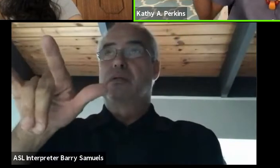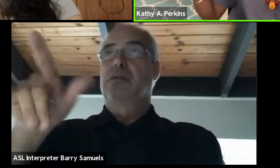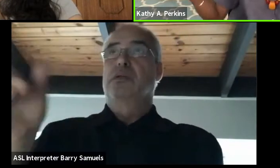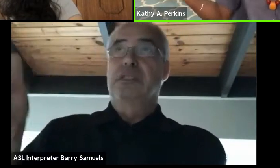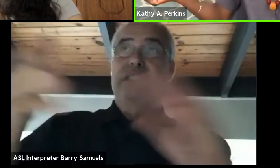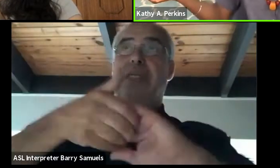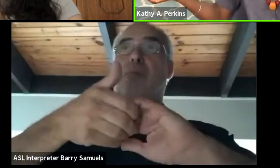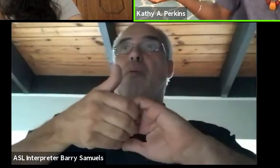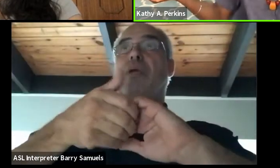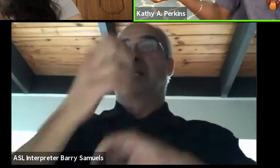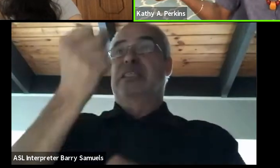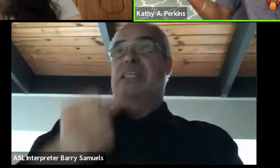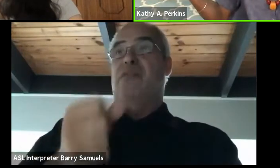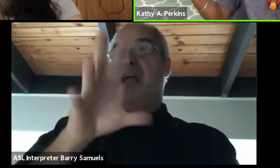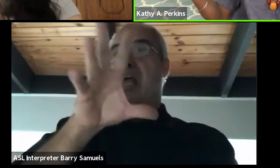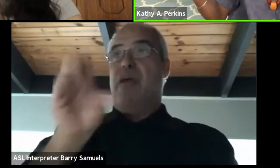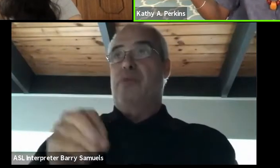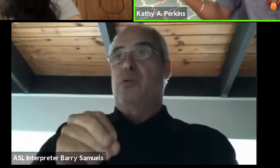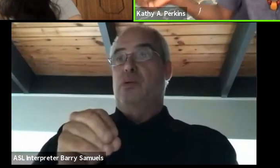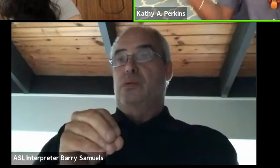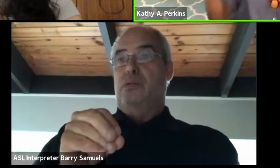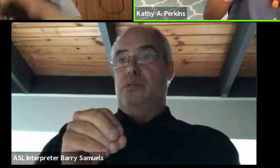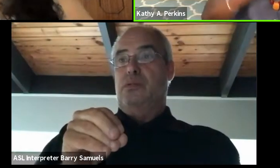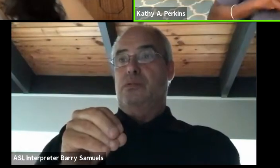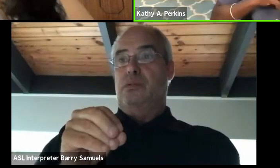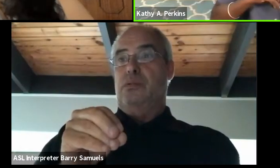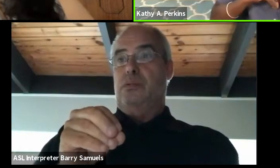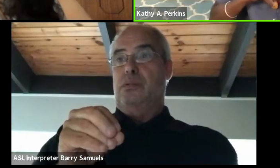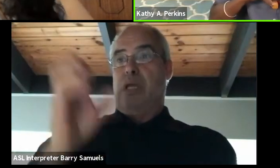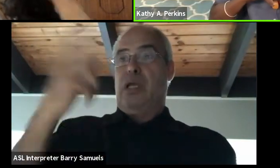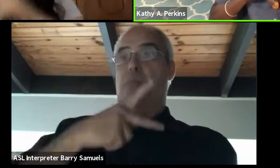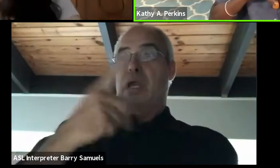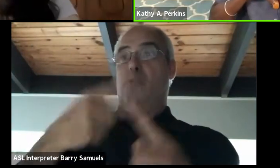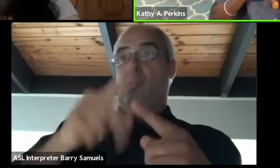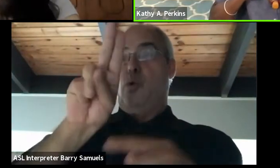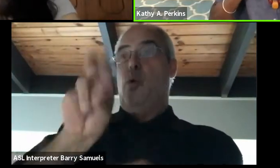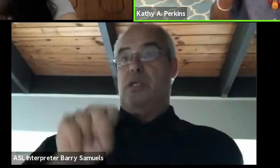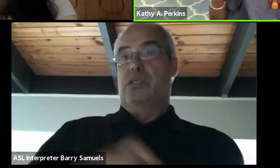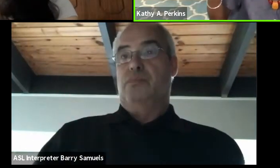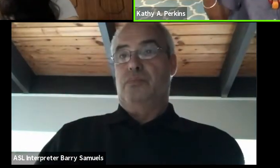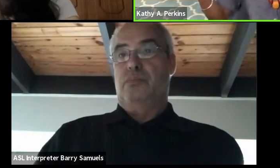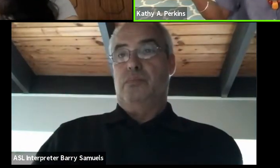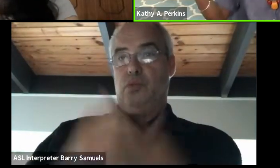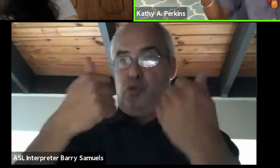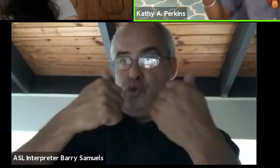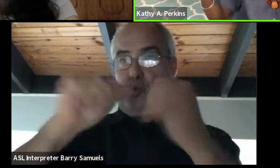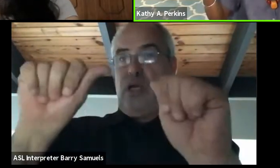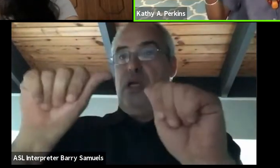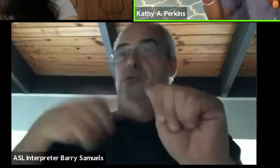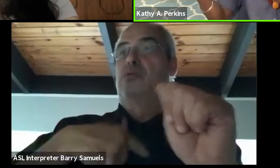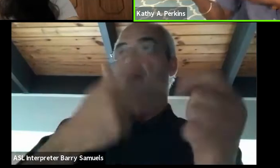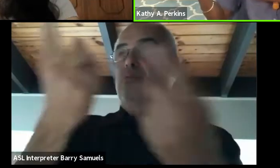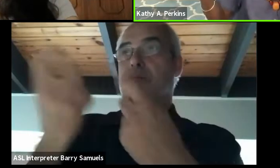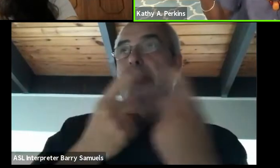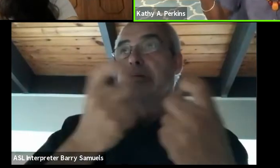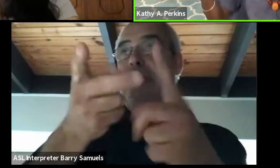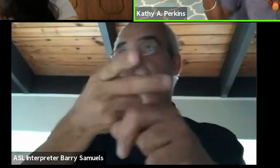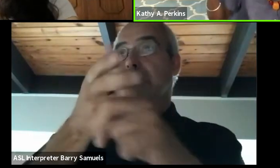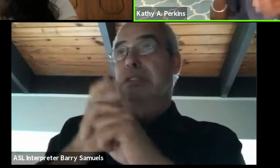because South Africa was coming back to the US. And they were trying to get people from the US to travel to South Africa.